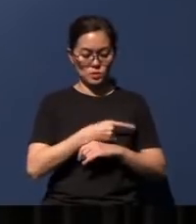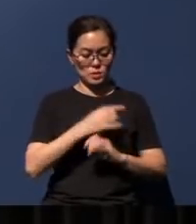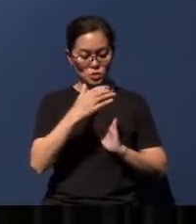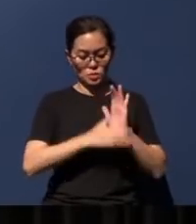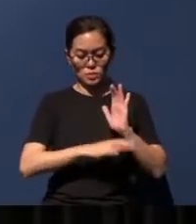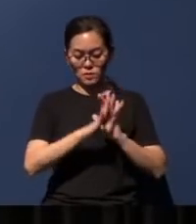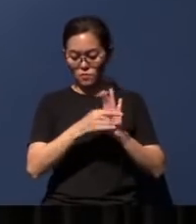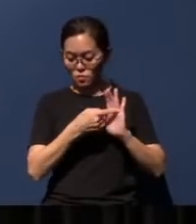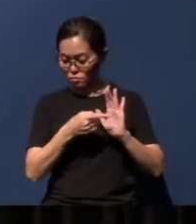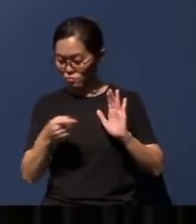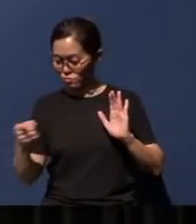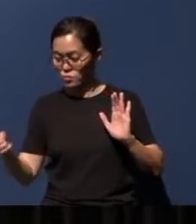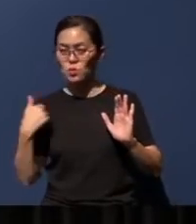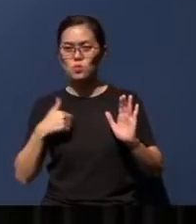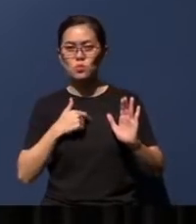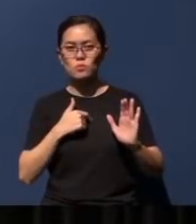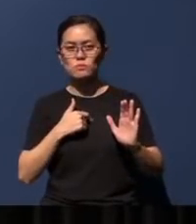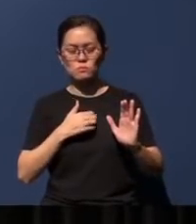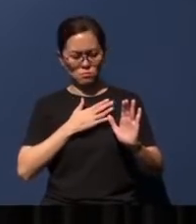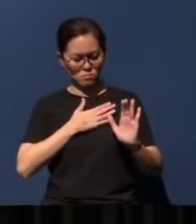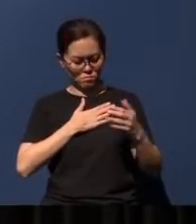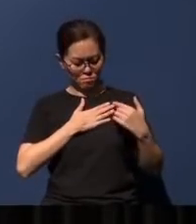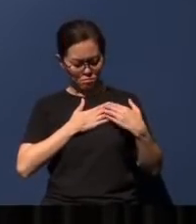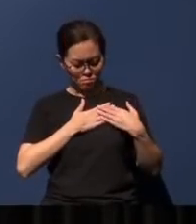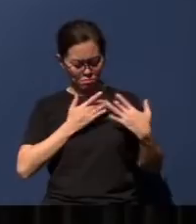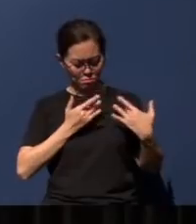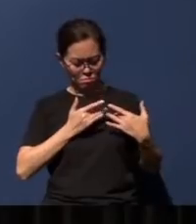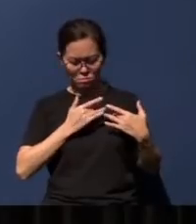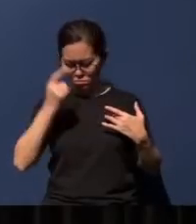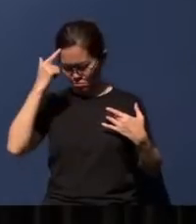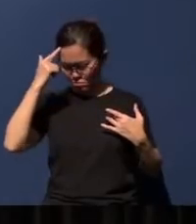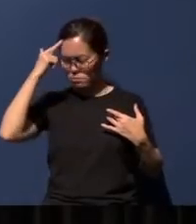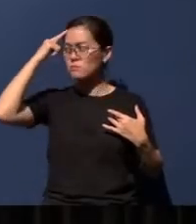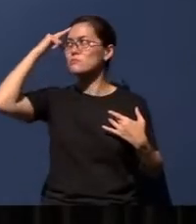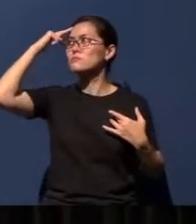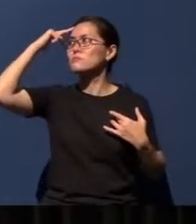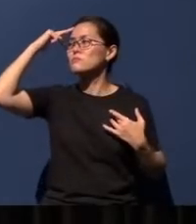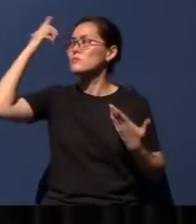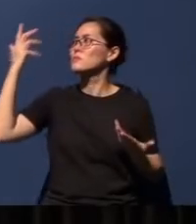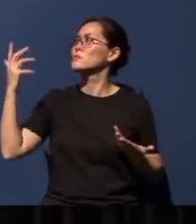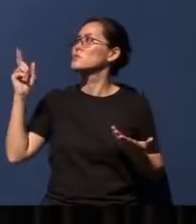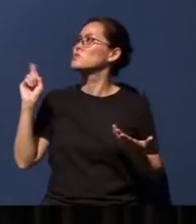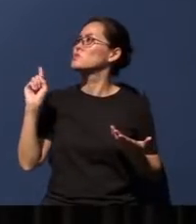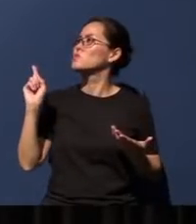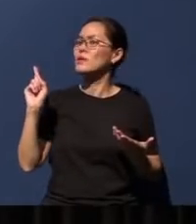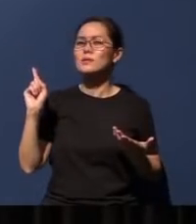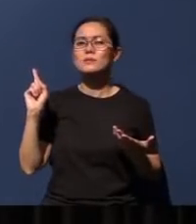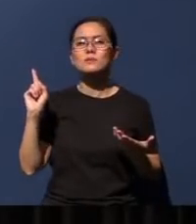you will have to discern in your heart and discern in your minds where has it arrived,